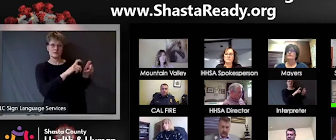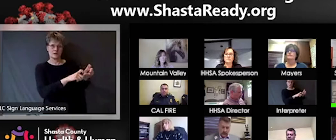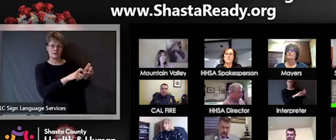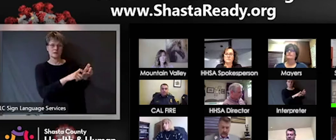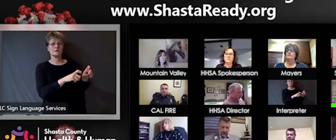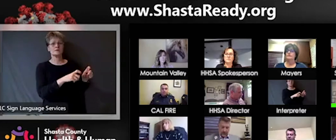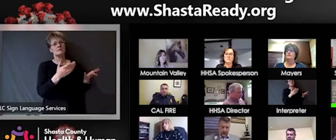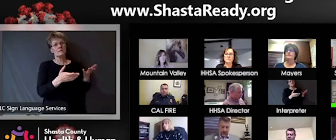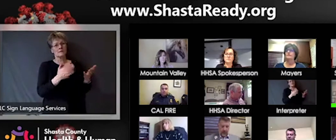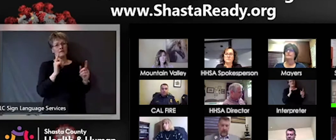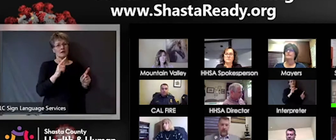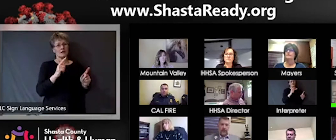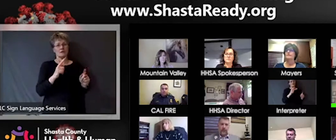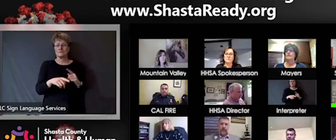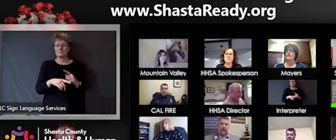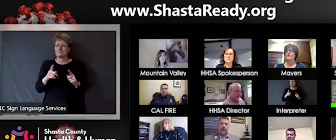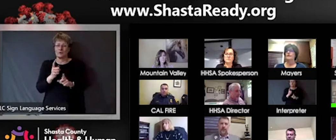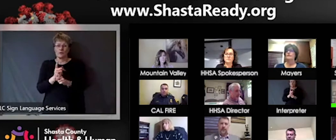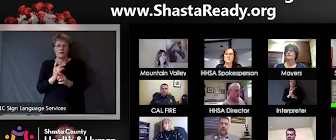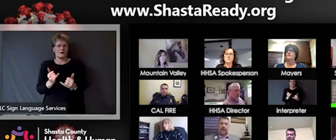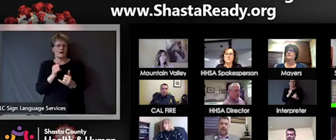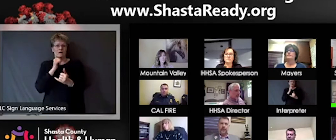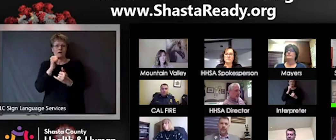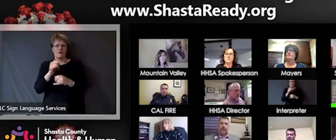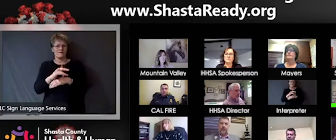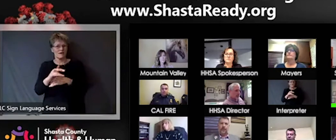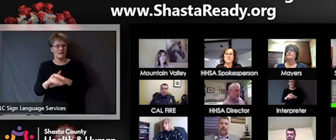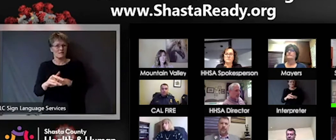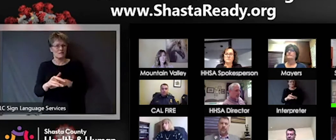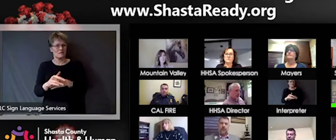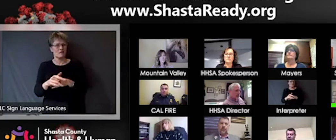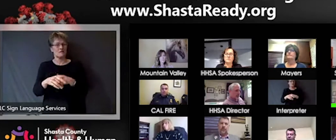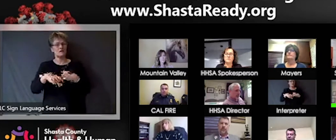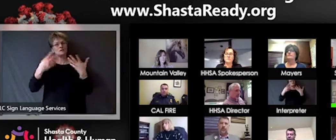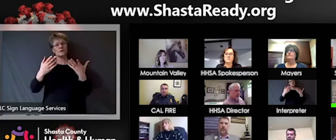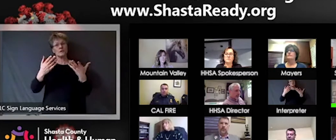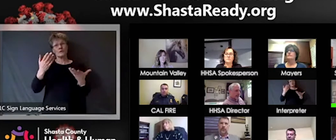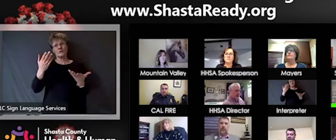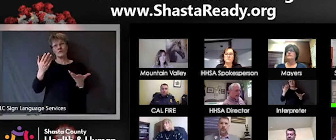Many more of us may have been exposed and so it might be a mute point at that stage